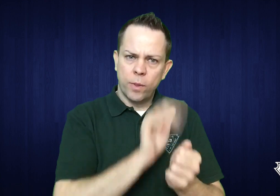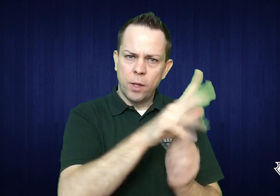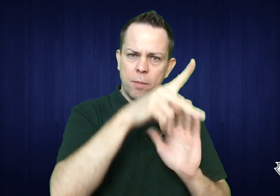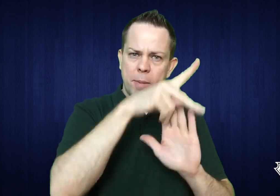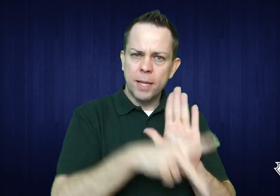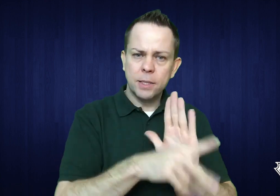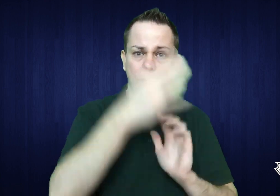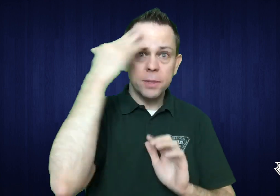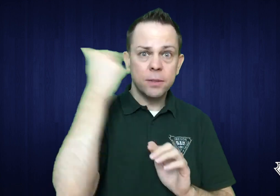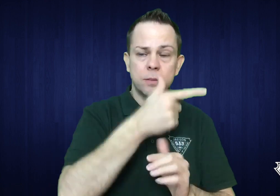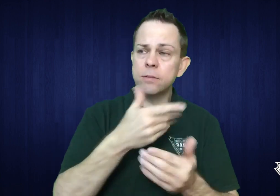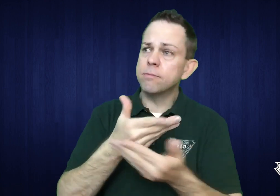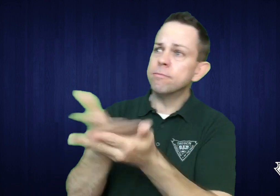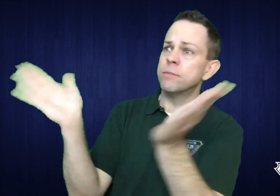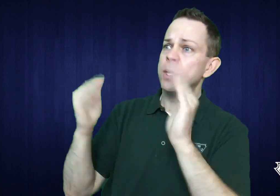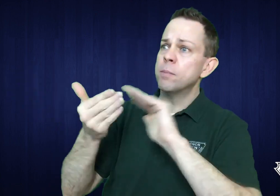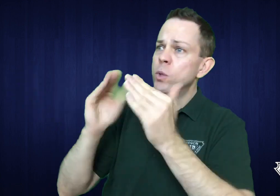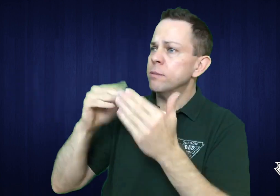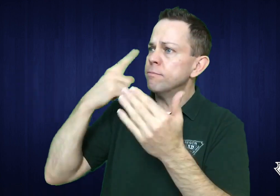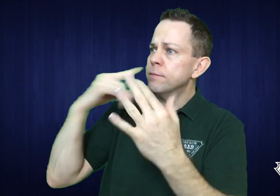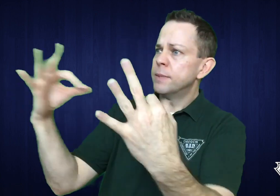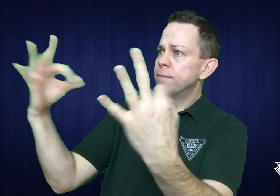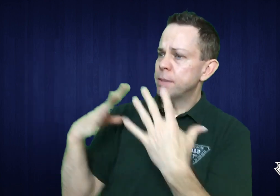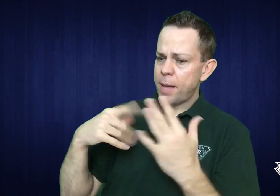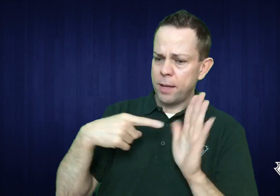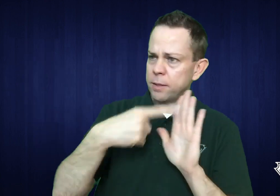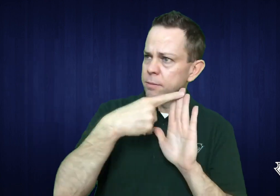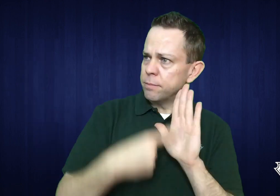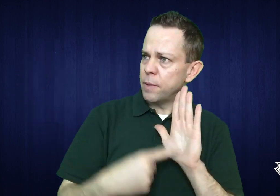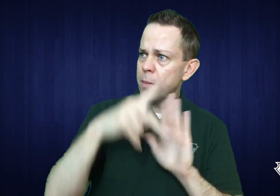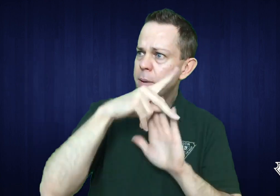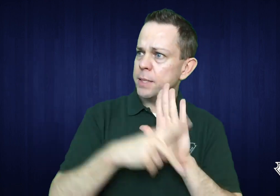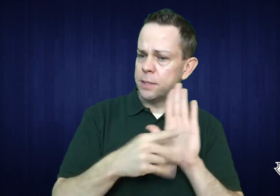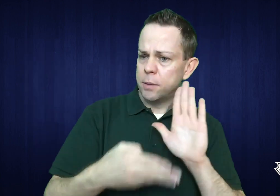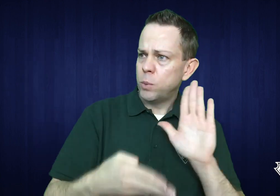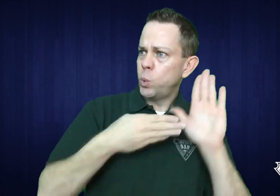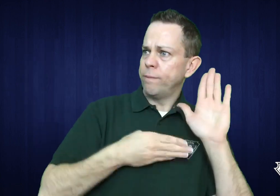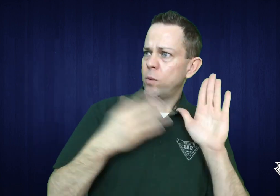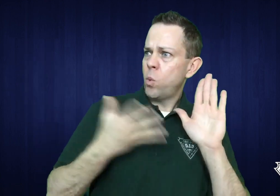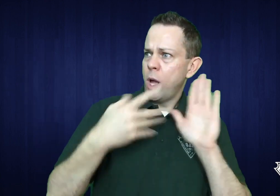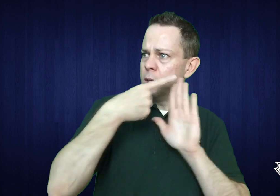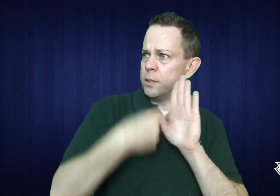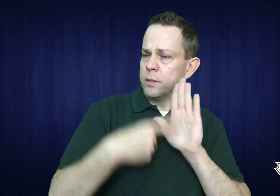They made a request to the general community for feedback on their policies and services